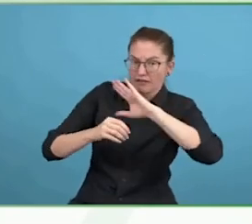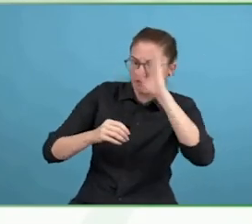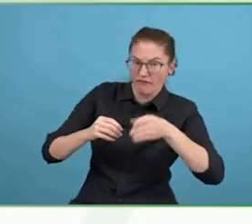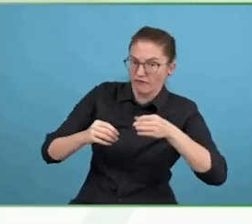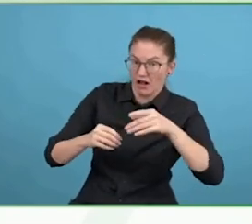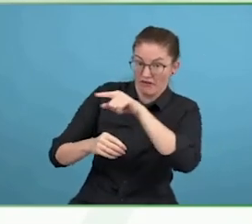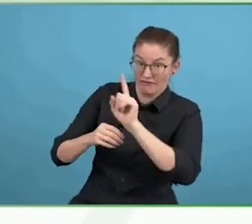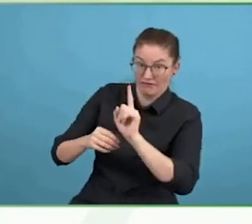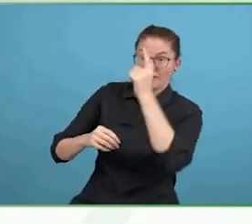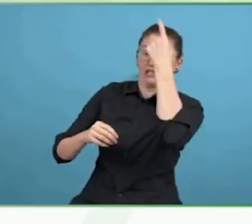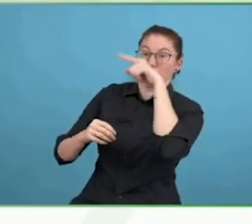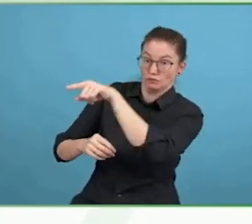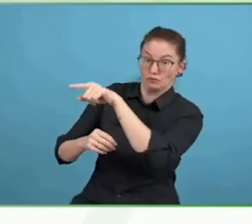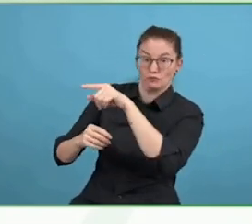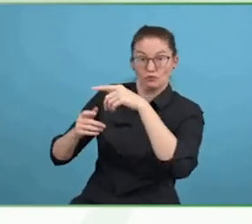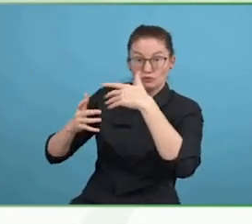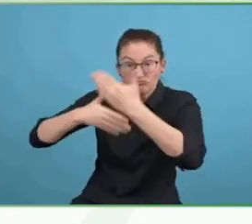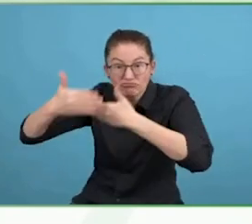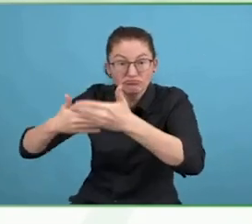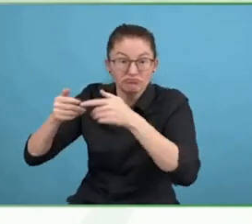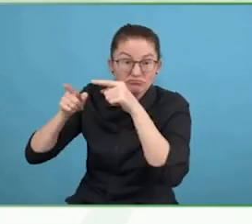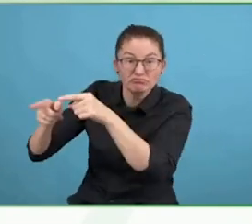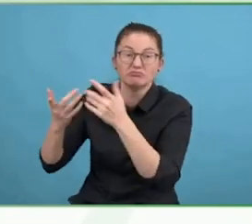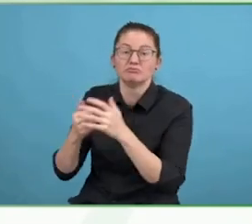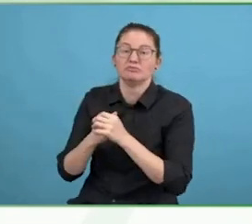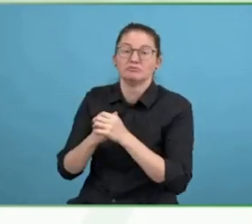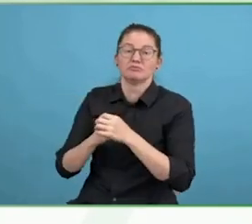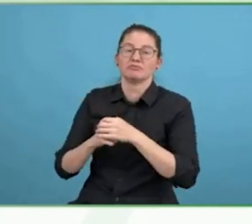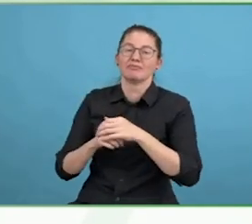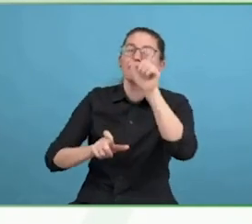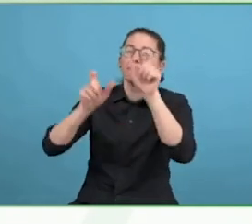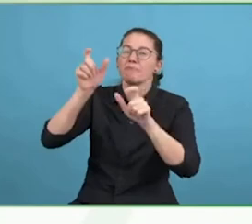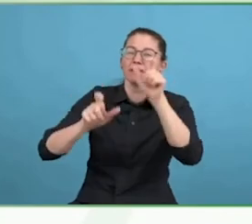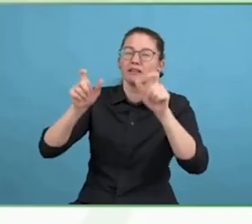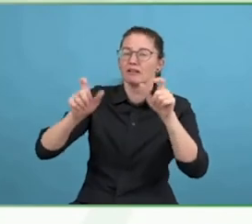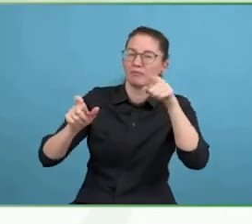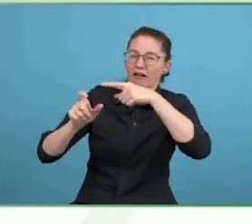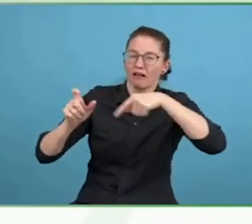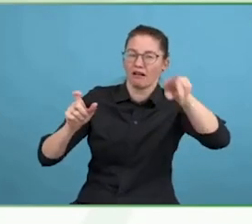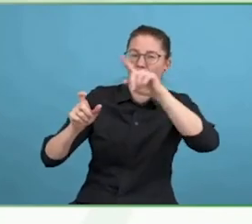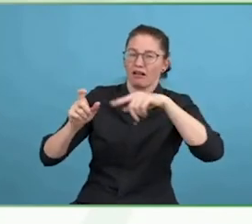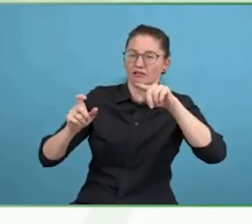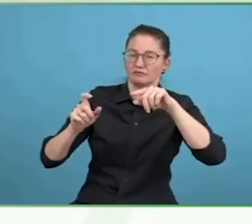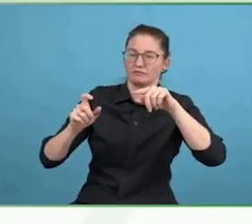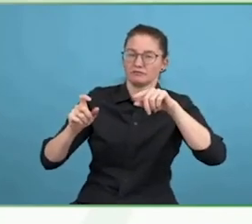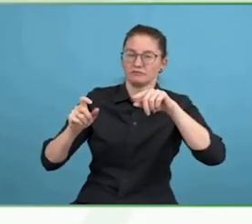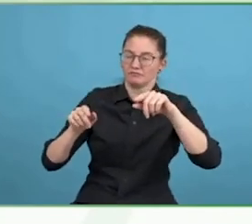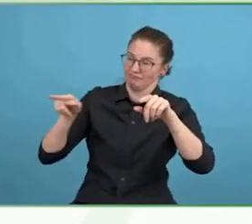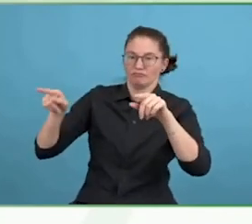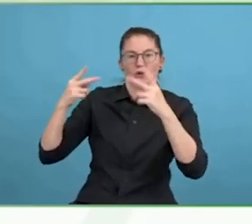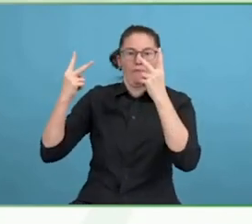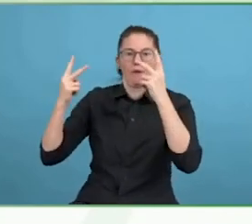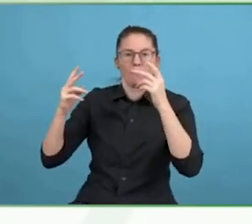But more importantly the many organisations who work within countries. I'm a big believer in supporting civil society within countries. Too often, they are overlooked, when big agencies arrive.